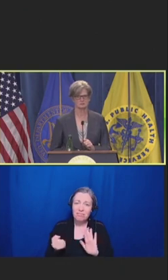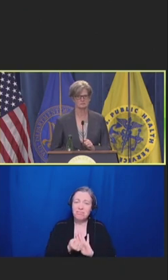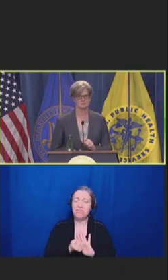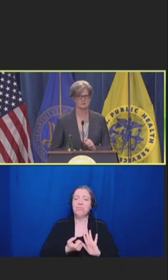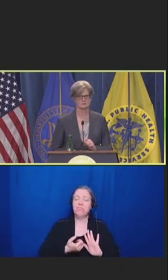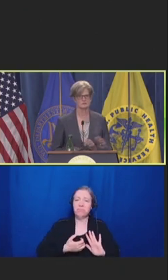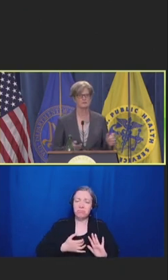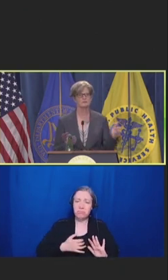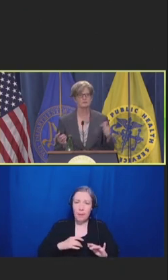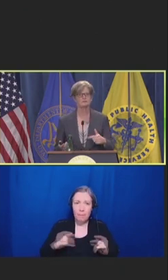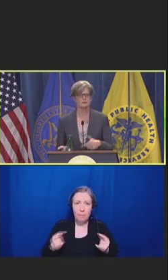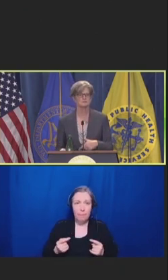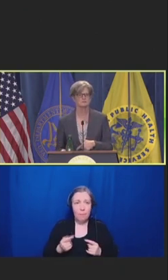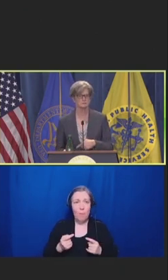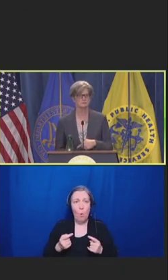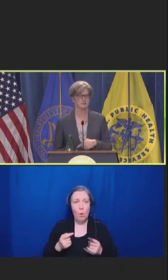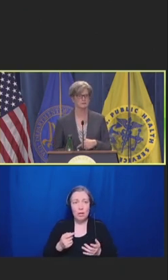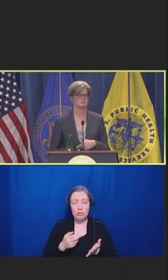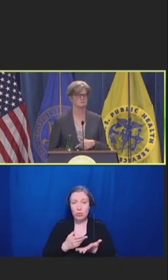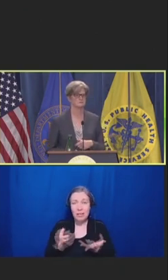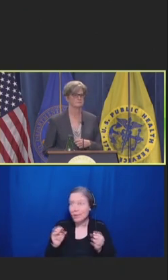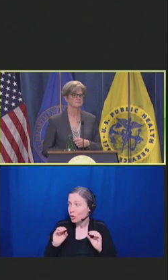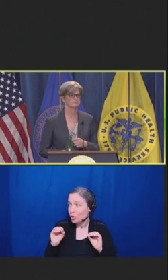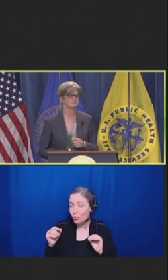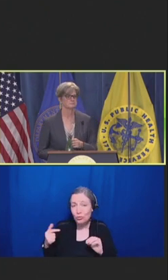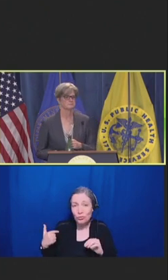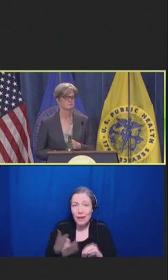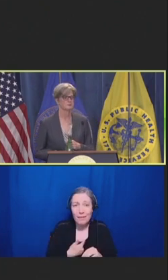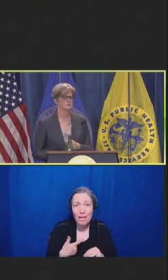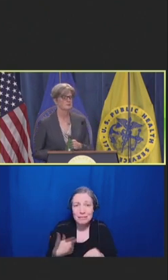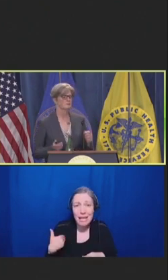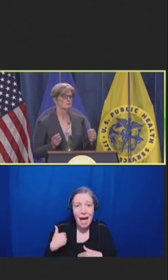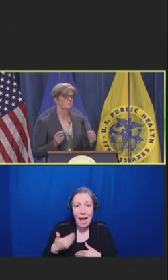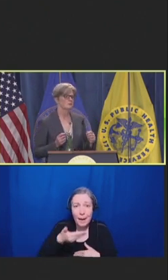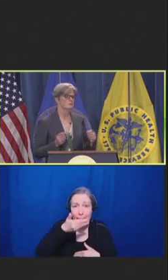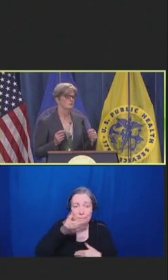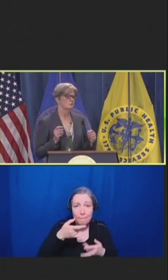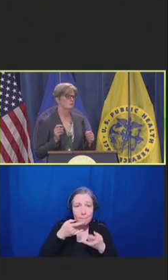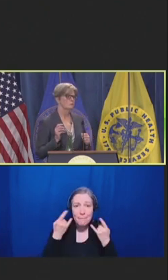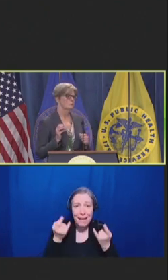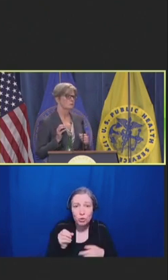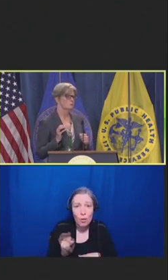So, they were thinking about this beforehand.